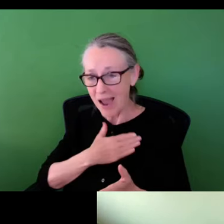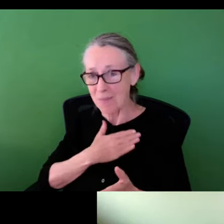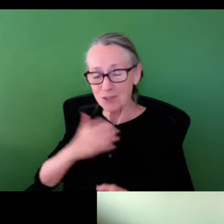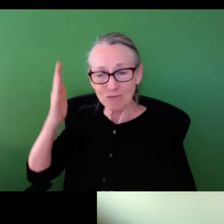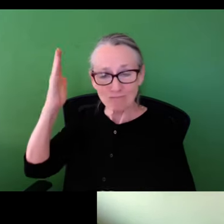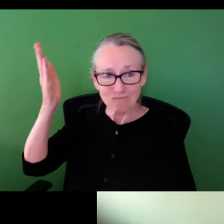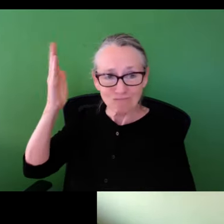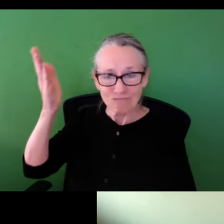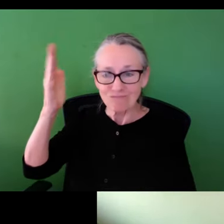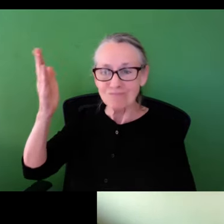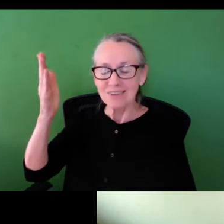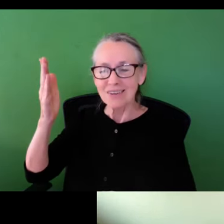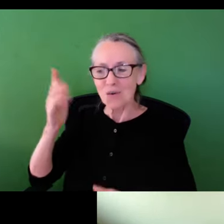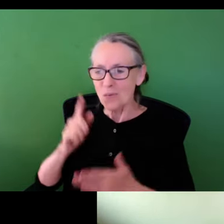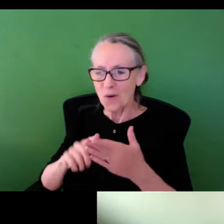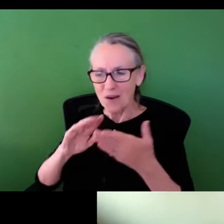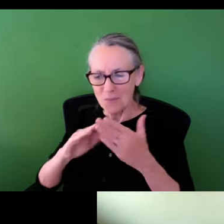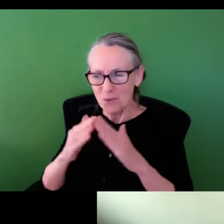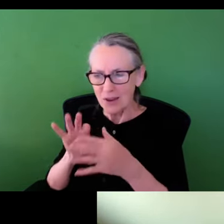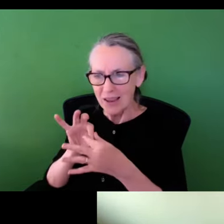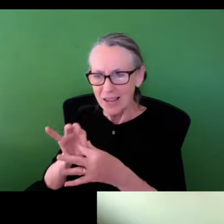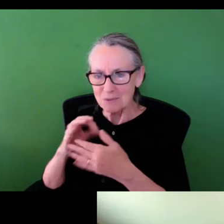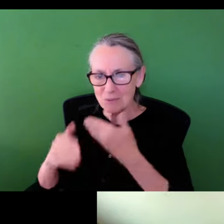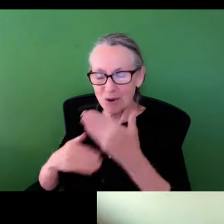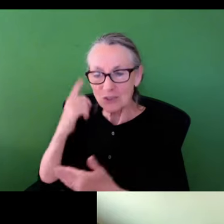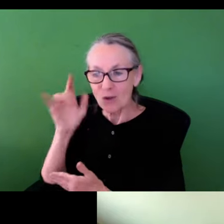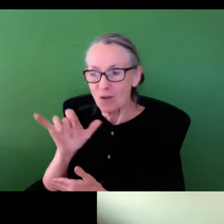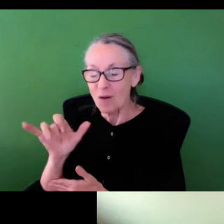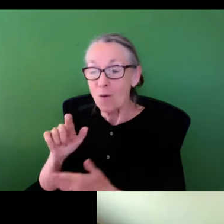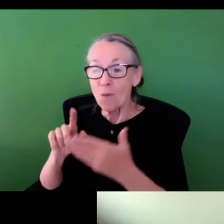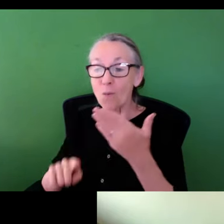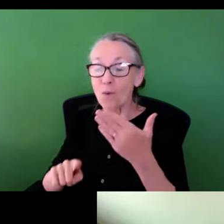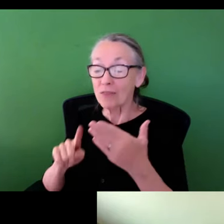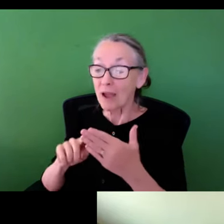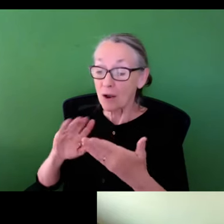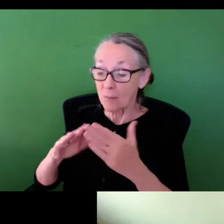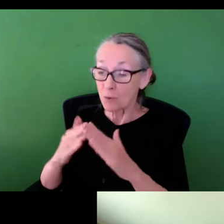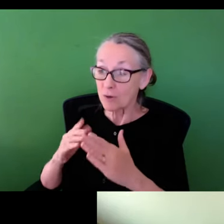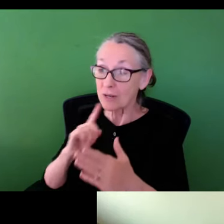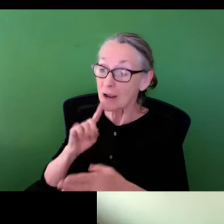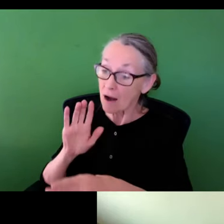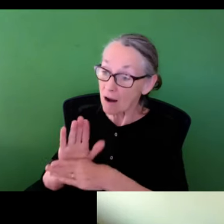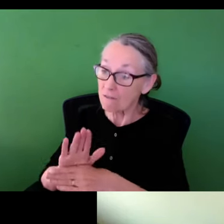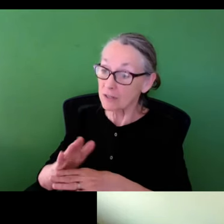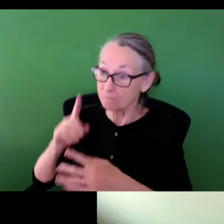if Sunshine brings me back in the future, I'm happy to give an entire lecture, the community engagement process looks like, what